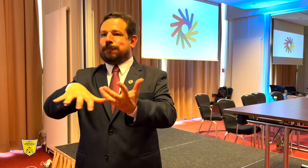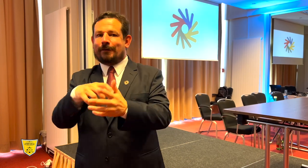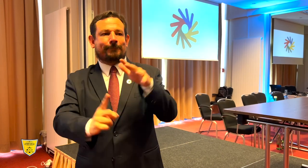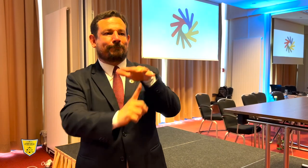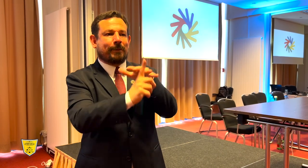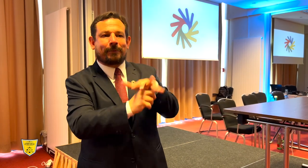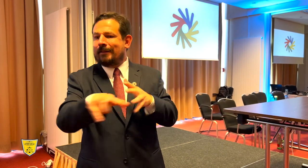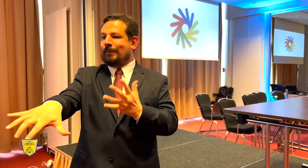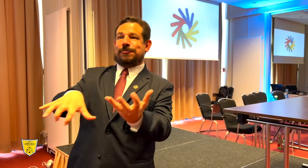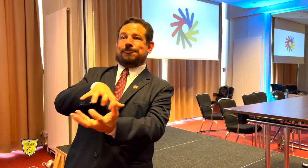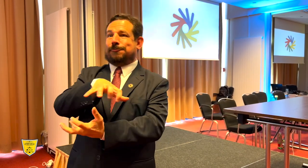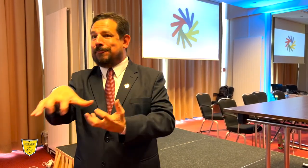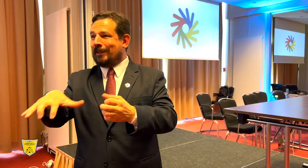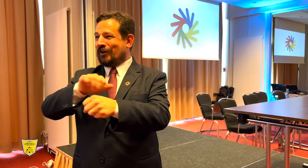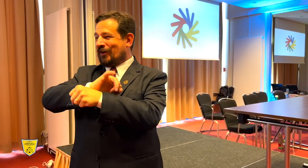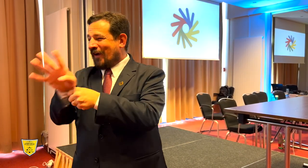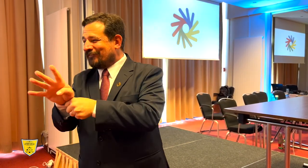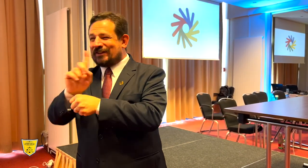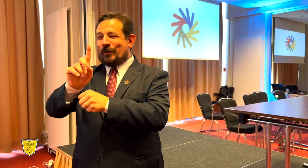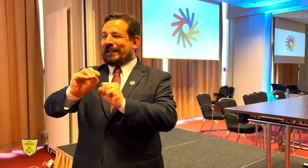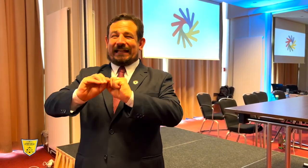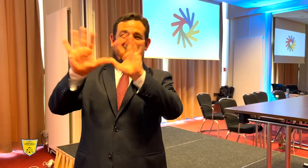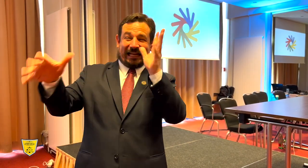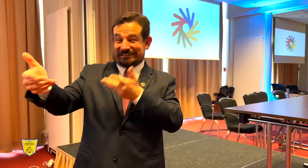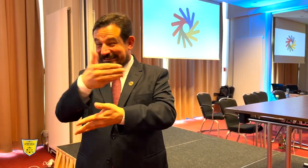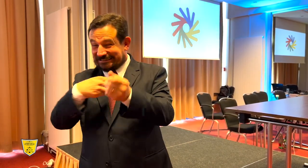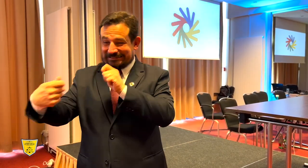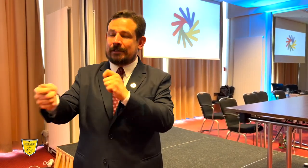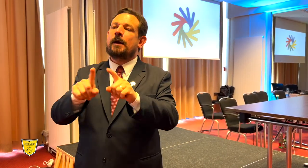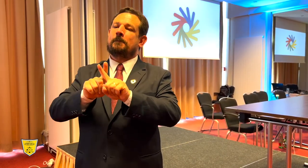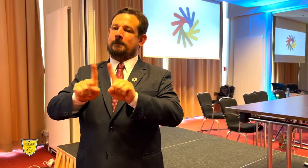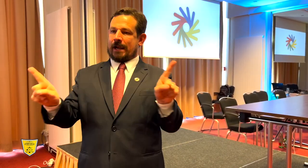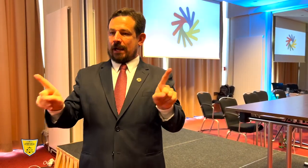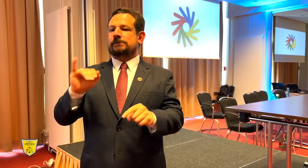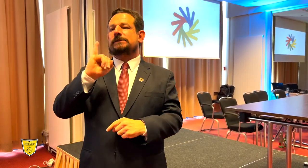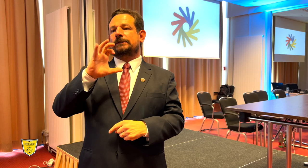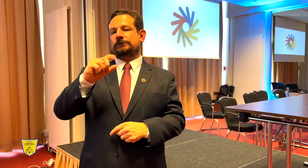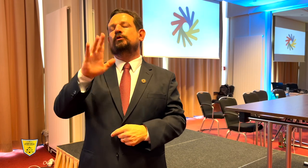and when the second faction group interfered, it caused